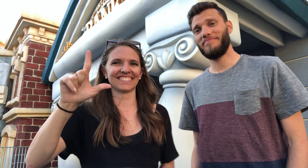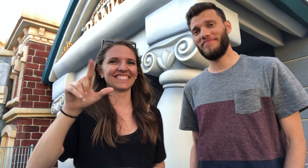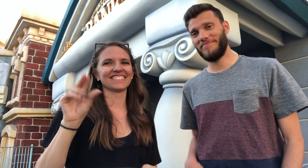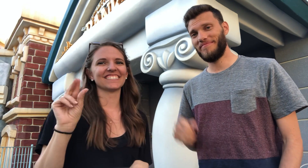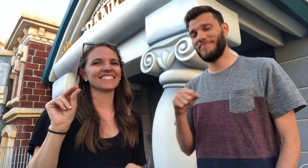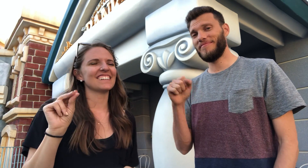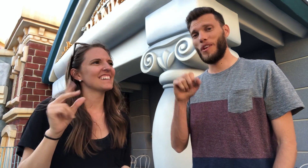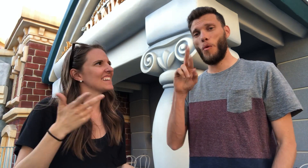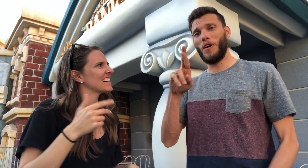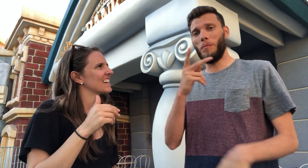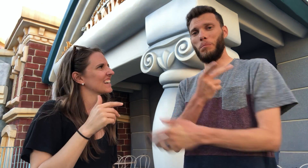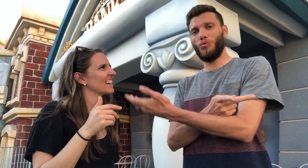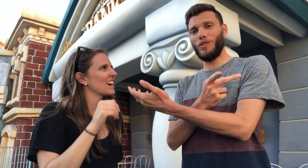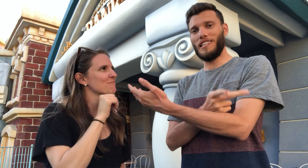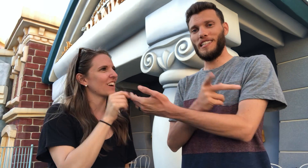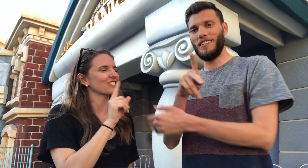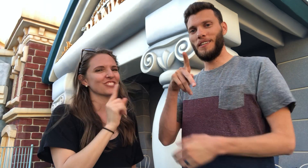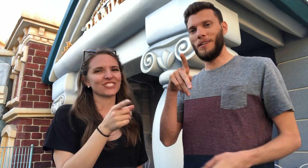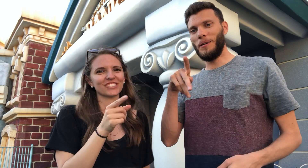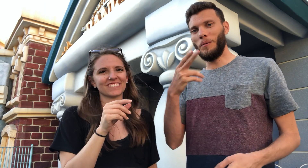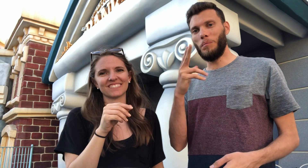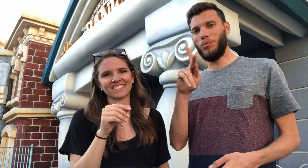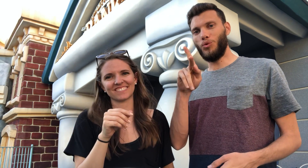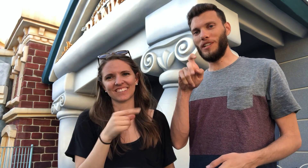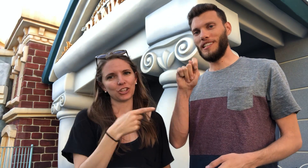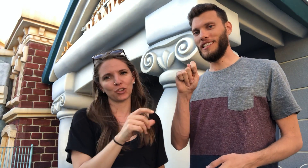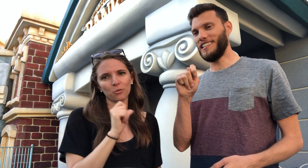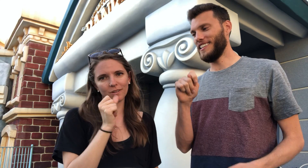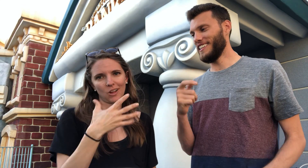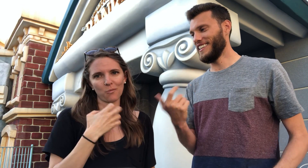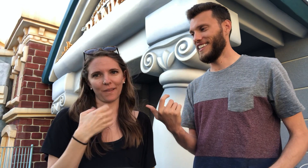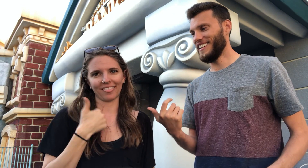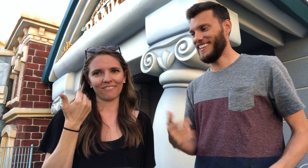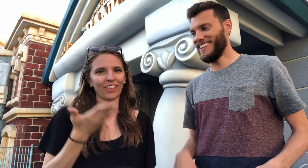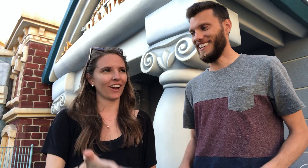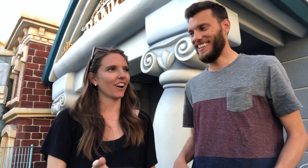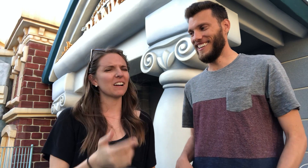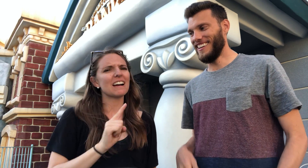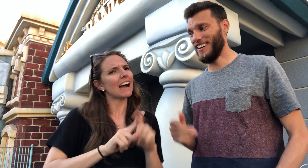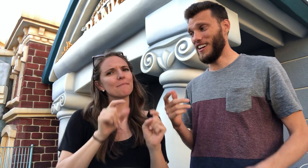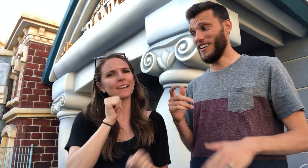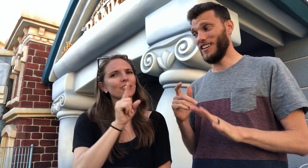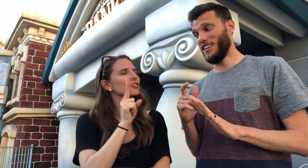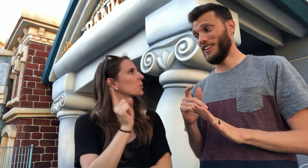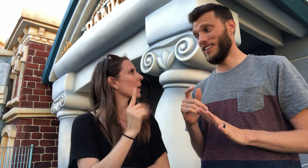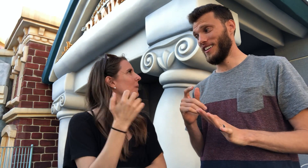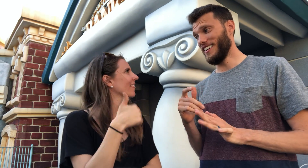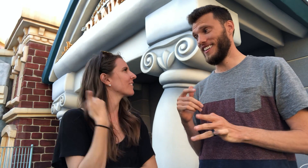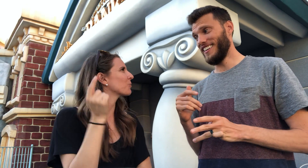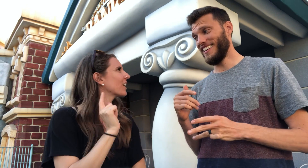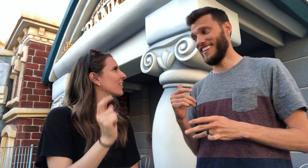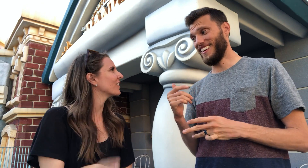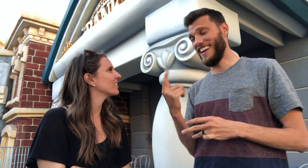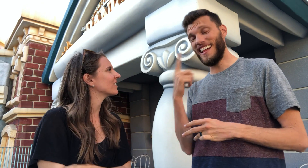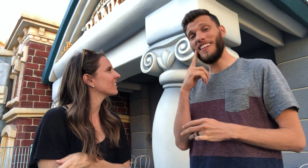Yeah maybe, or Phuket. You wouldn't want to live there. I'm not sure else you'd want to live.